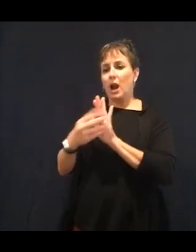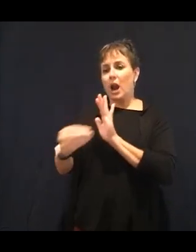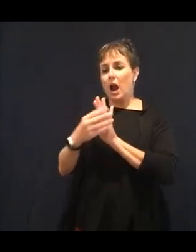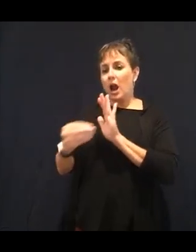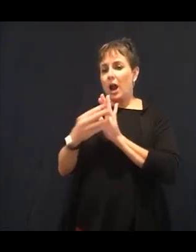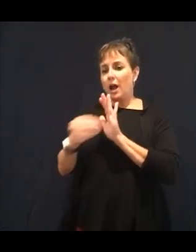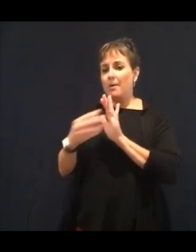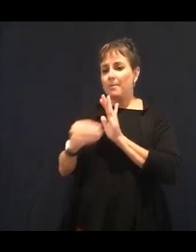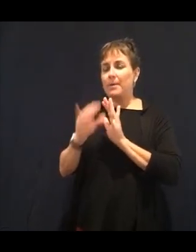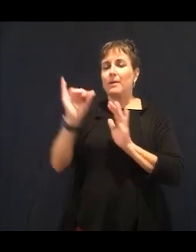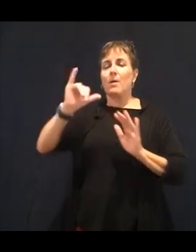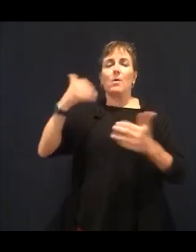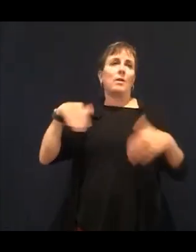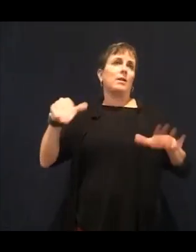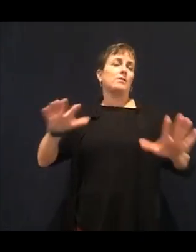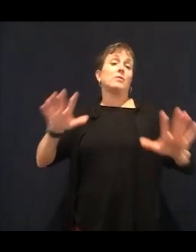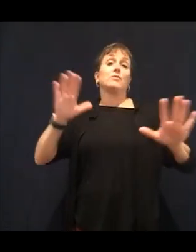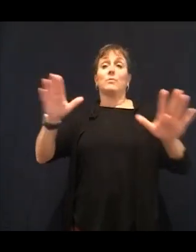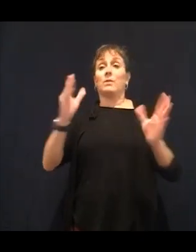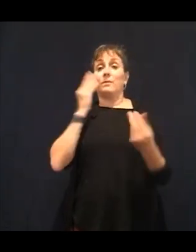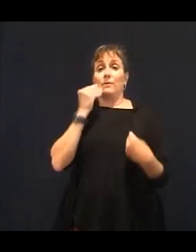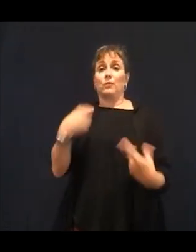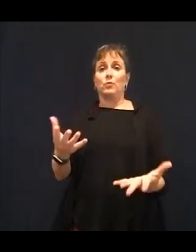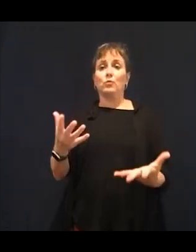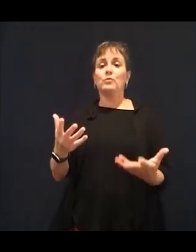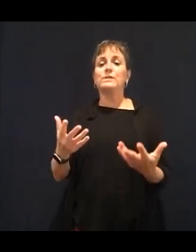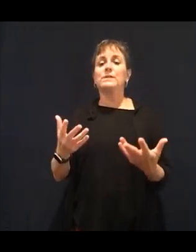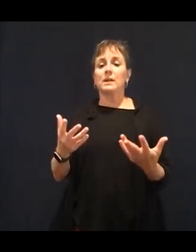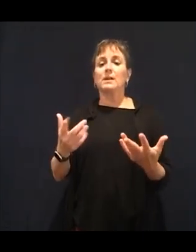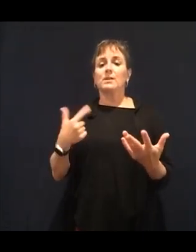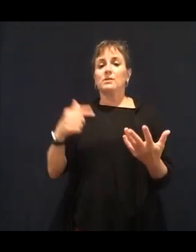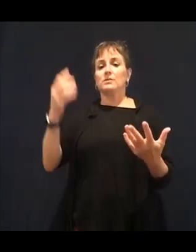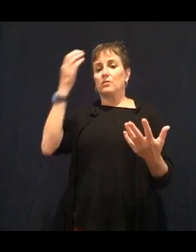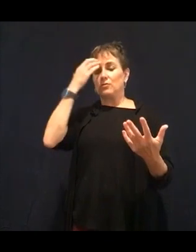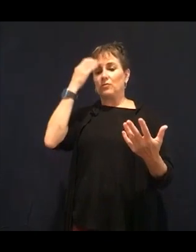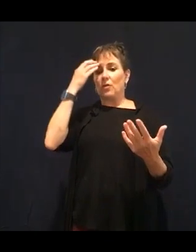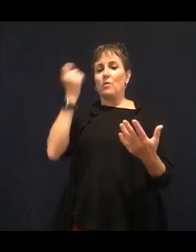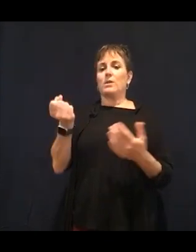going down a path of that maybe something